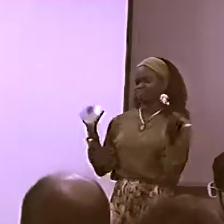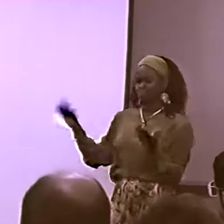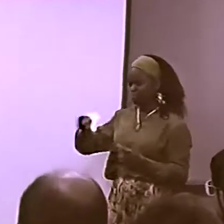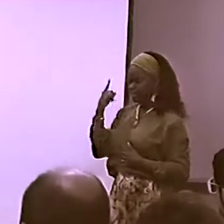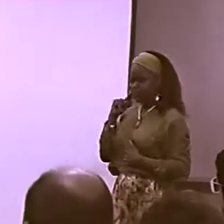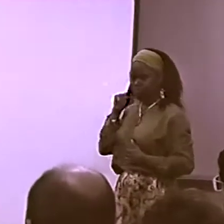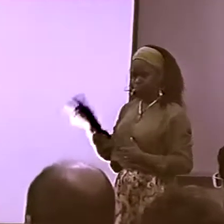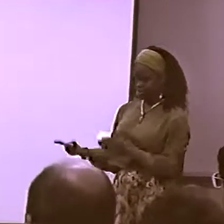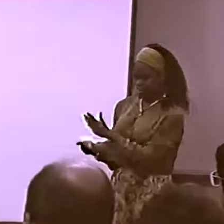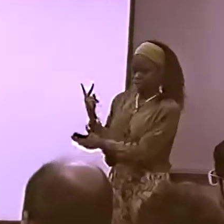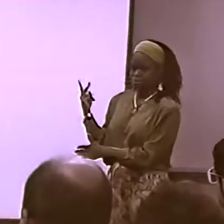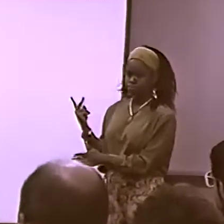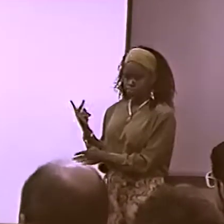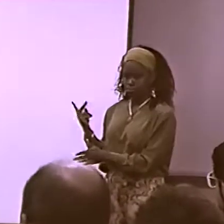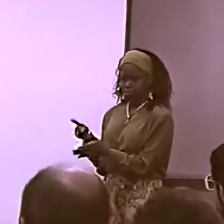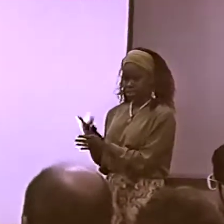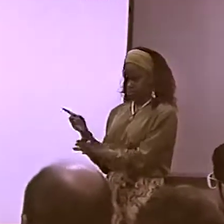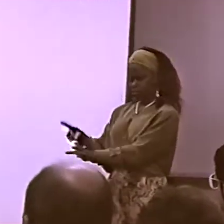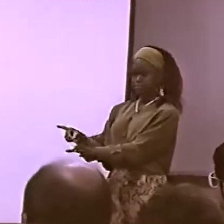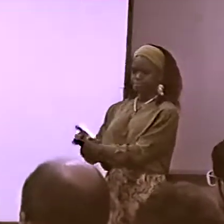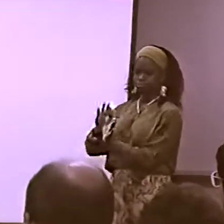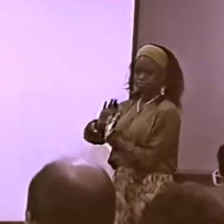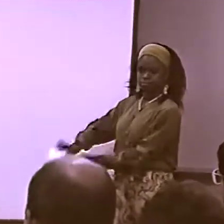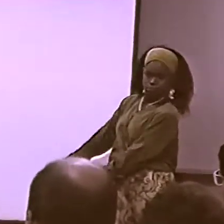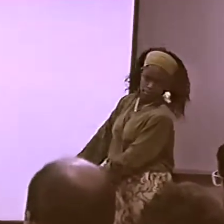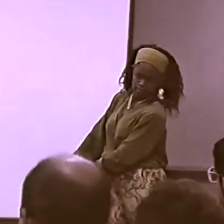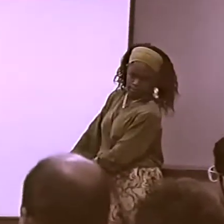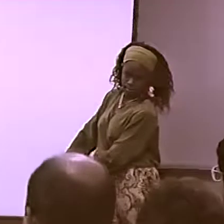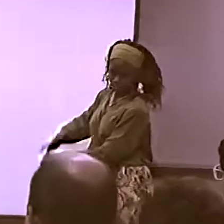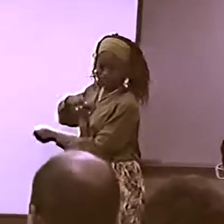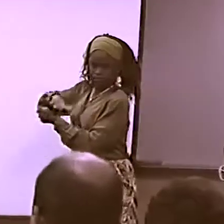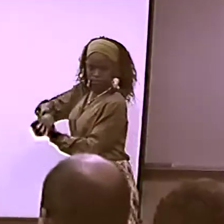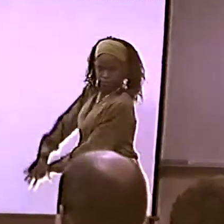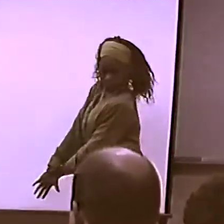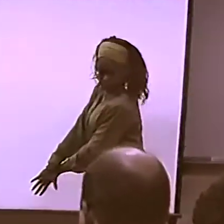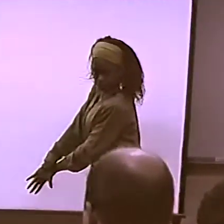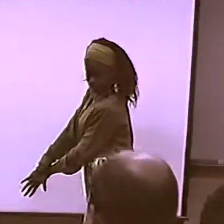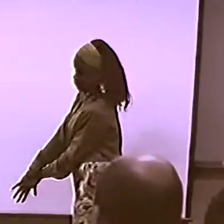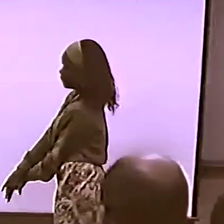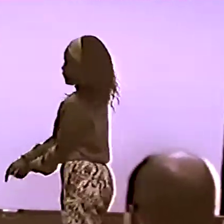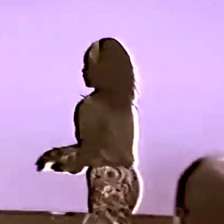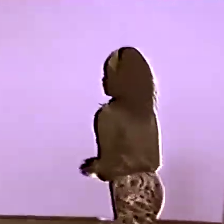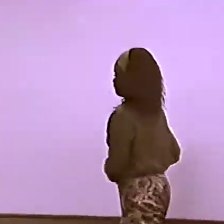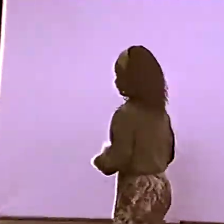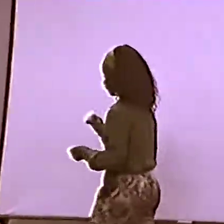BECAUSE BLACK PEOPLE ARE SO, IT'S SUCH A STRONG MINORITY...